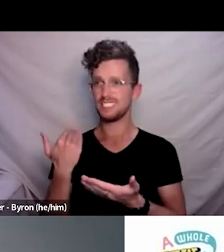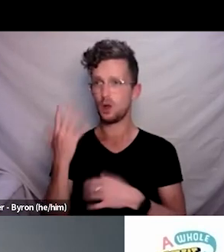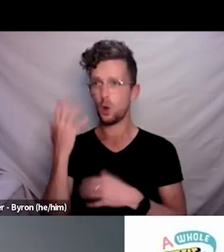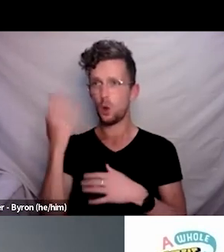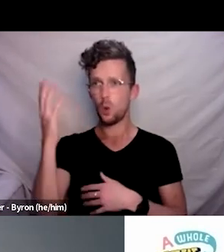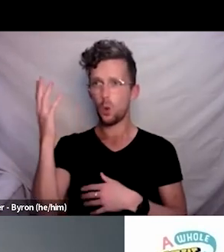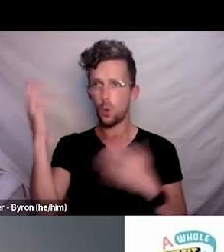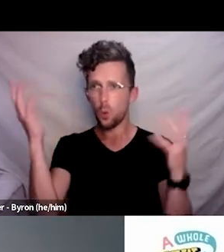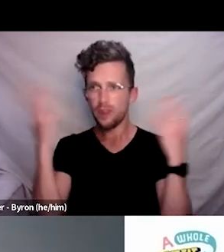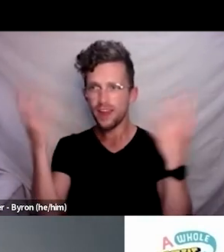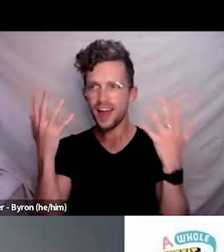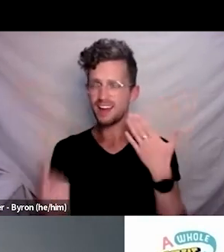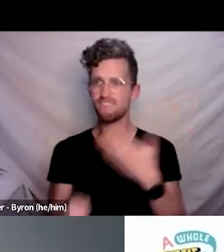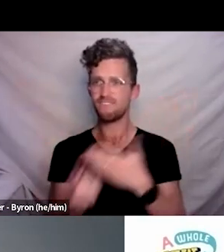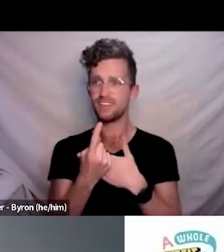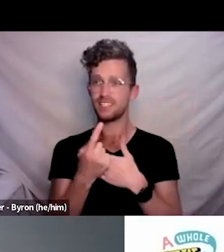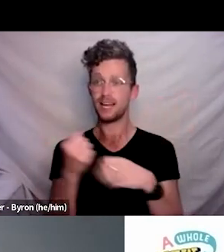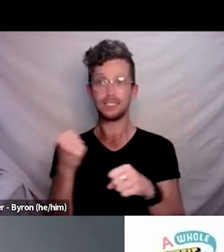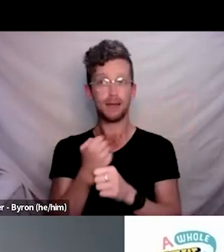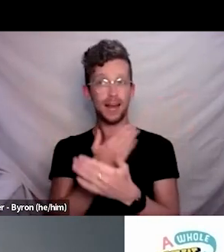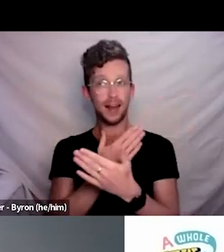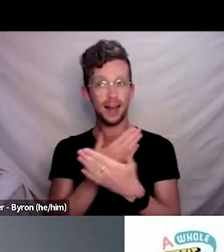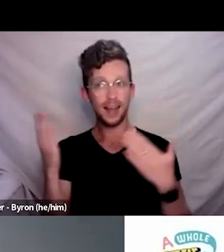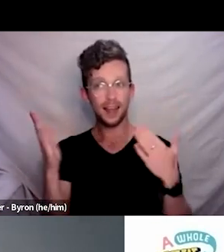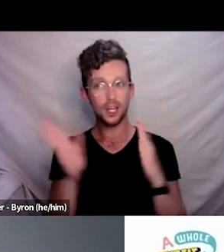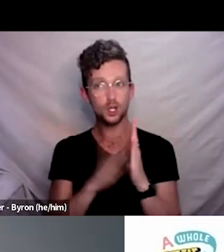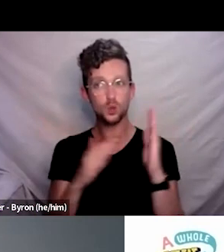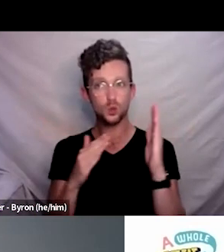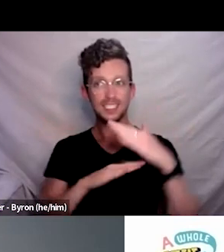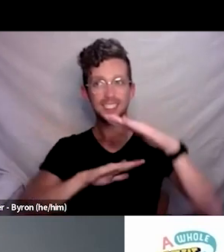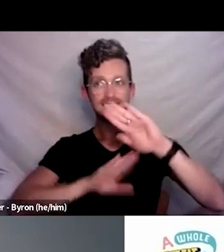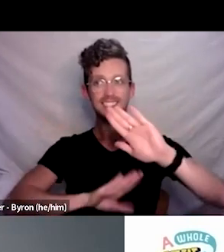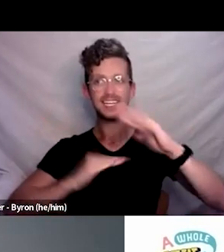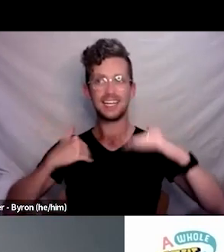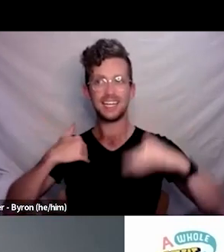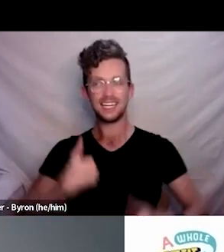is that New Zealand needs to have an emergency response framework